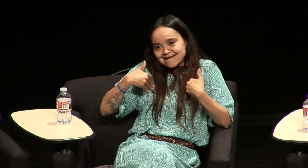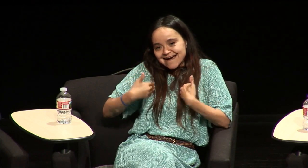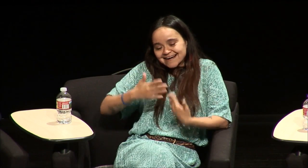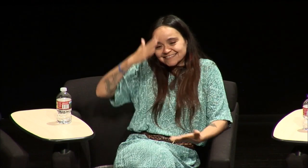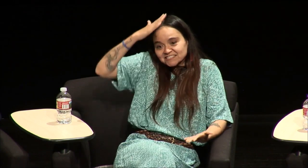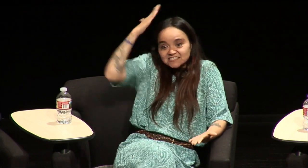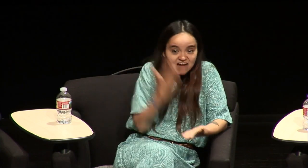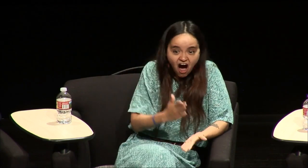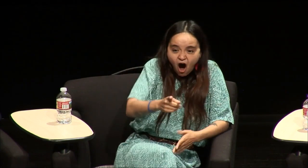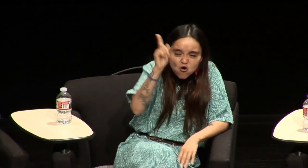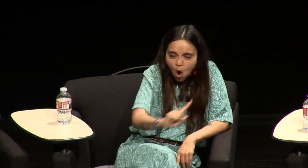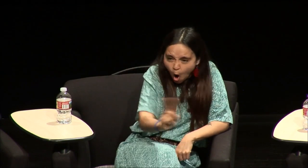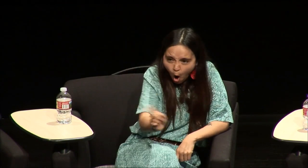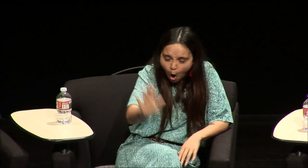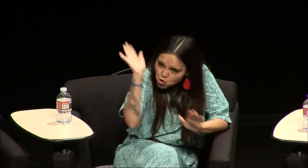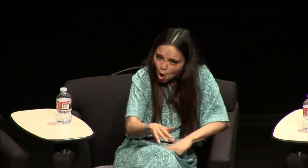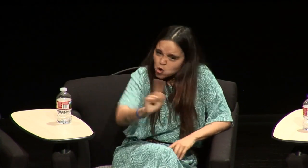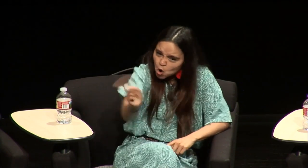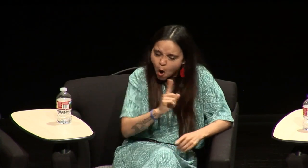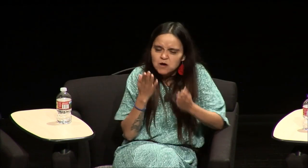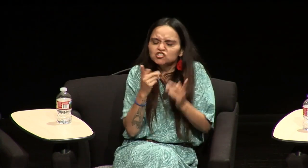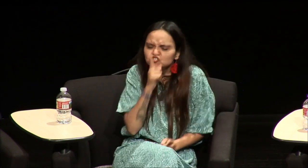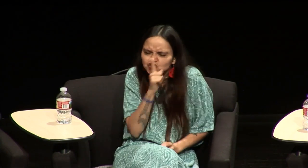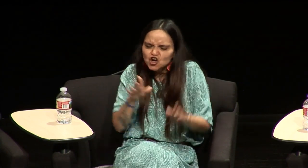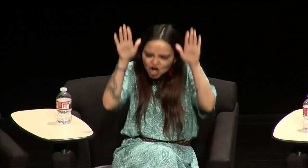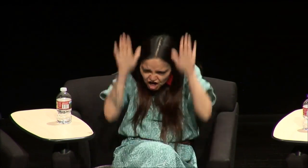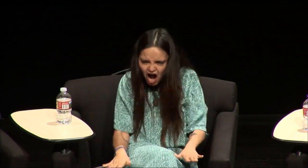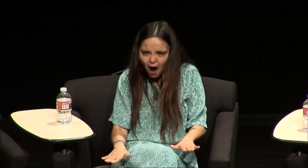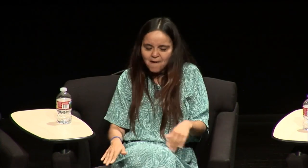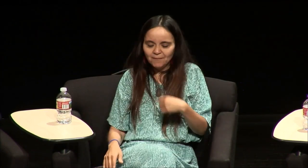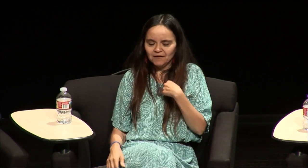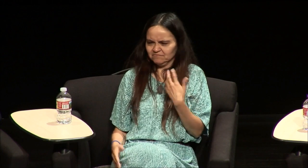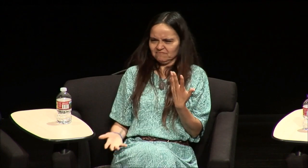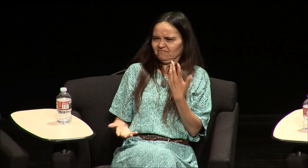tired of it and I like stopped Connie stop doing it calm down